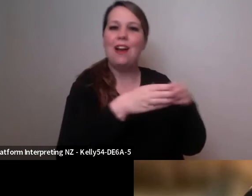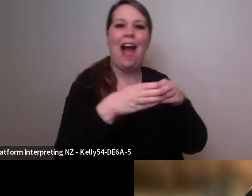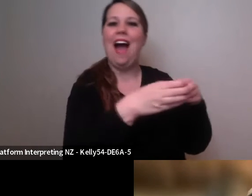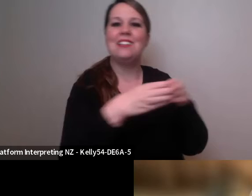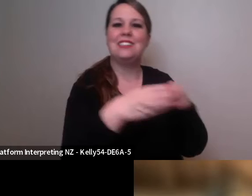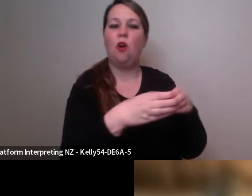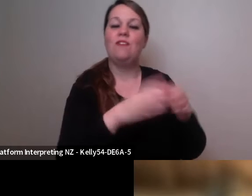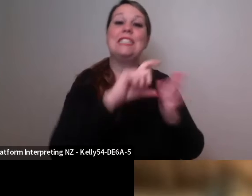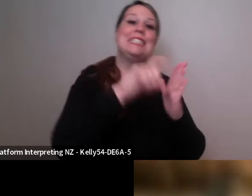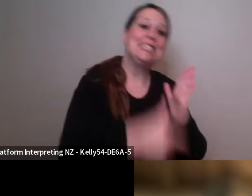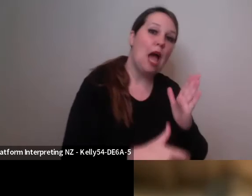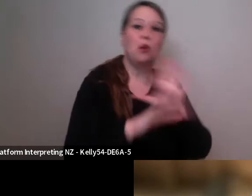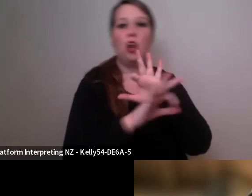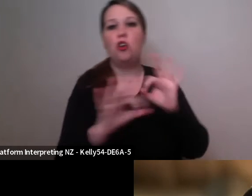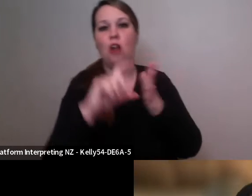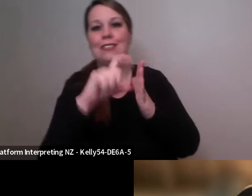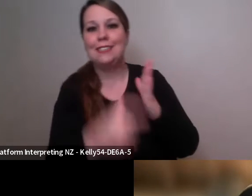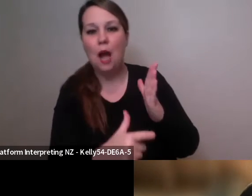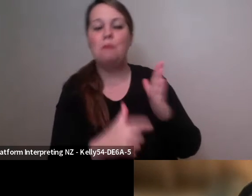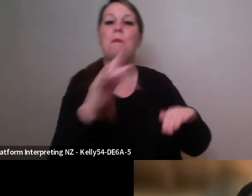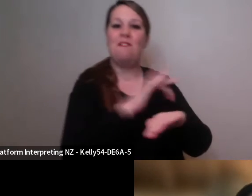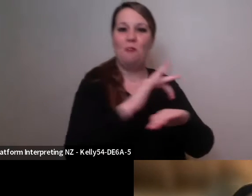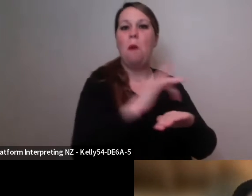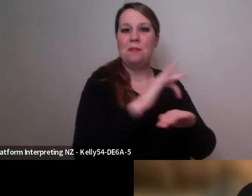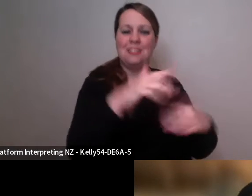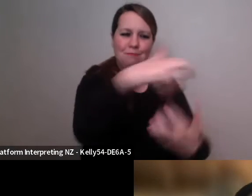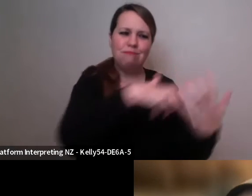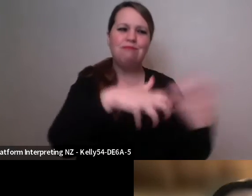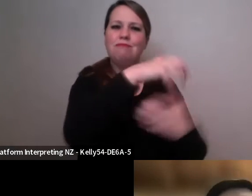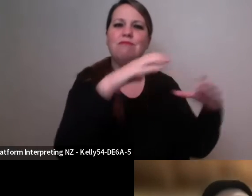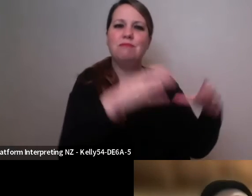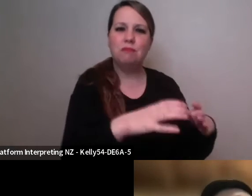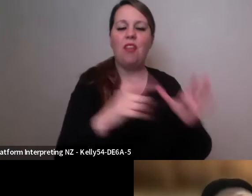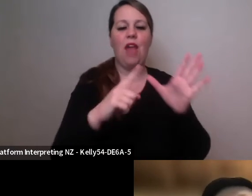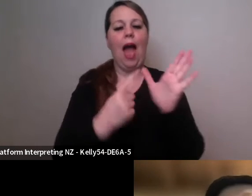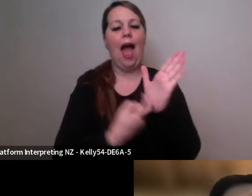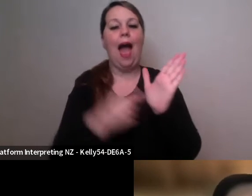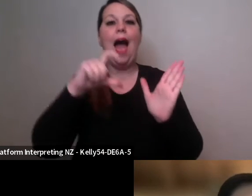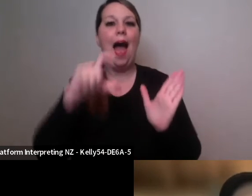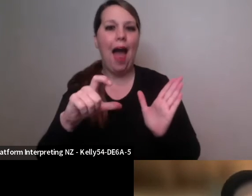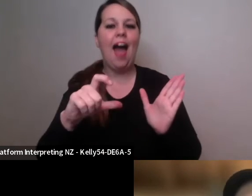non-disabled performers with the wonderful support of The Ark, which is a venue and